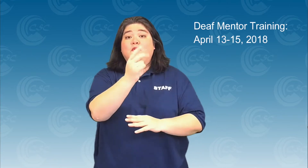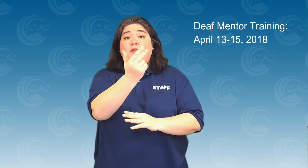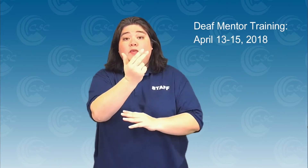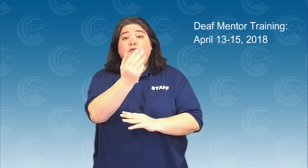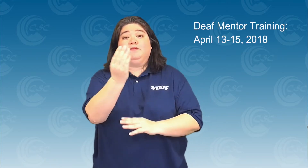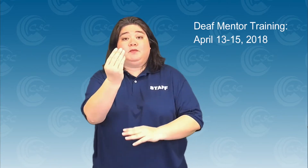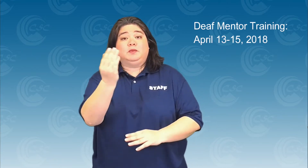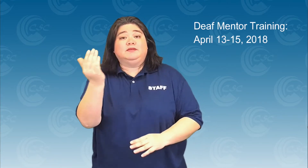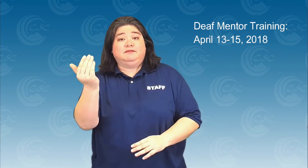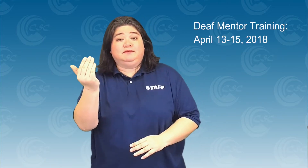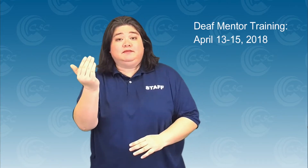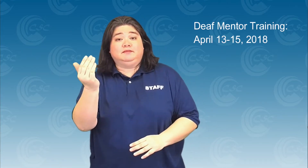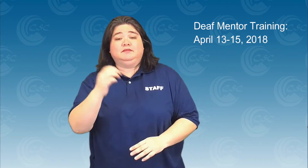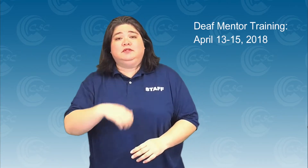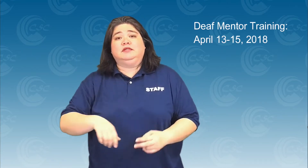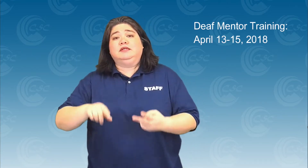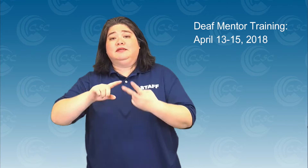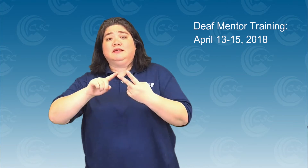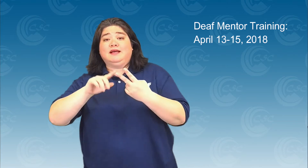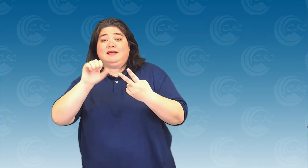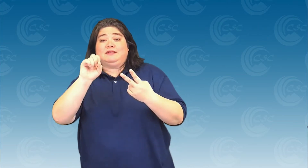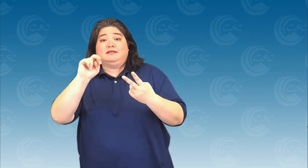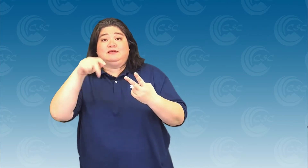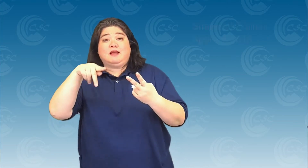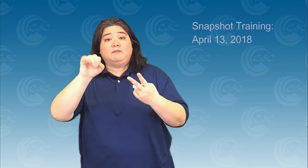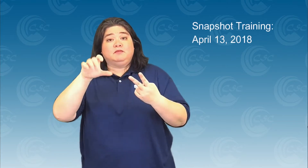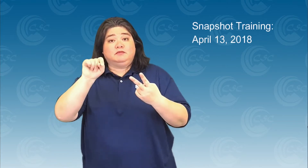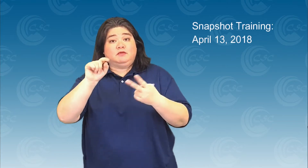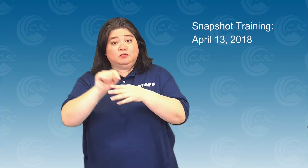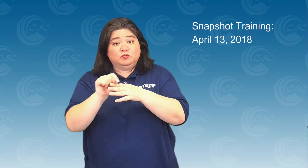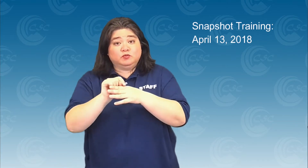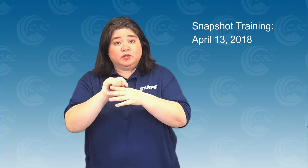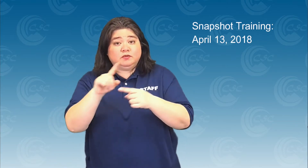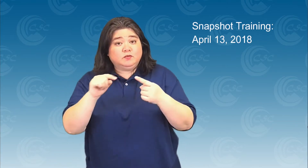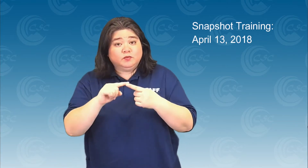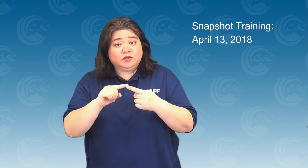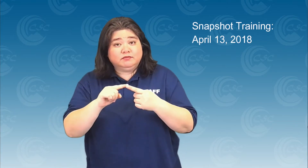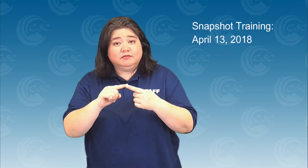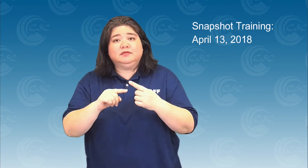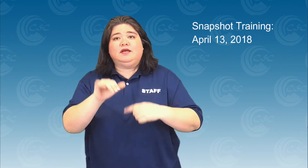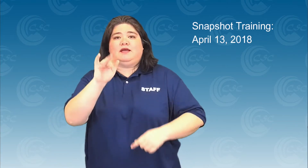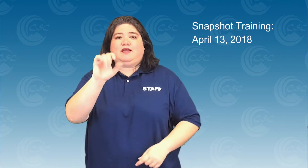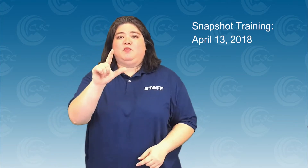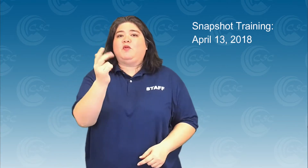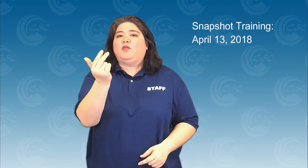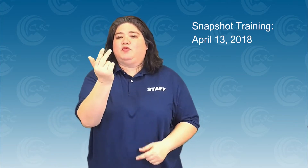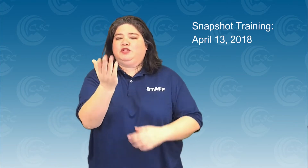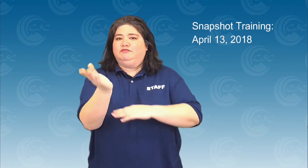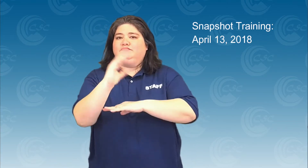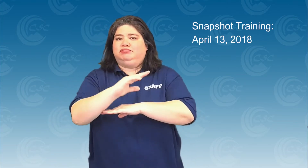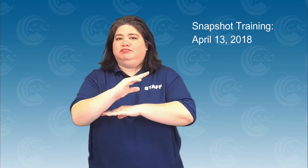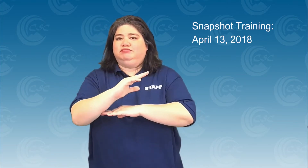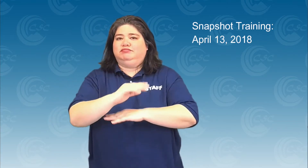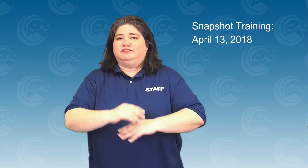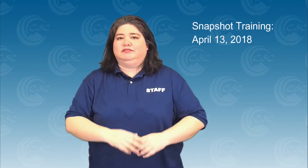between April 13 and 15 of this year. Snapshot Training will take place on April 13 and last all day.